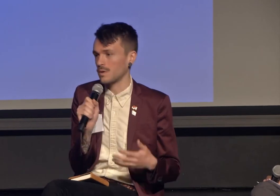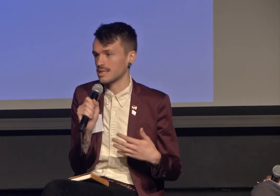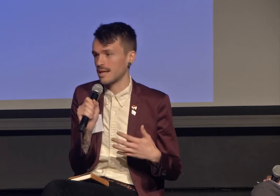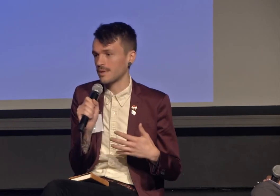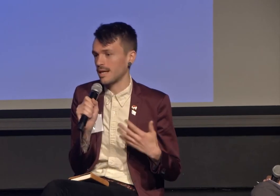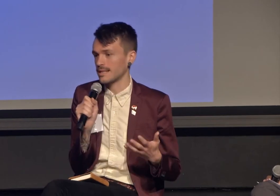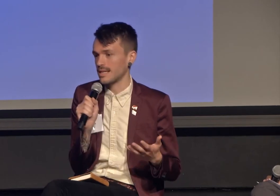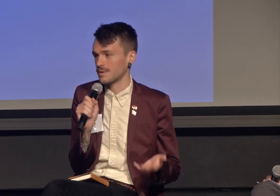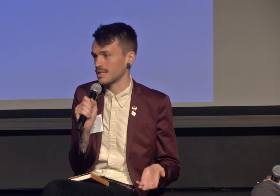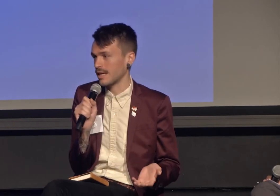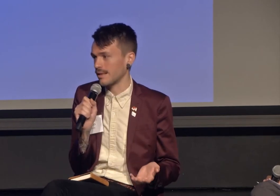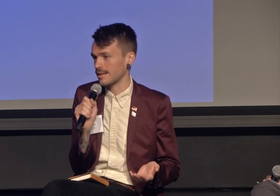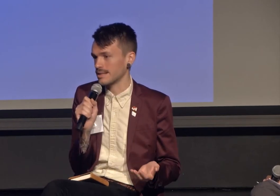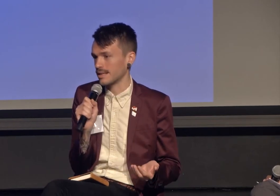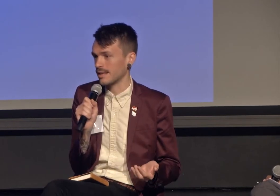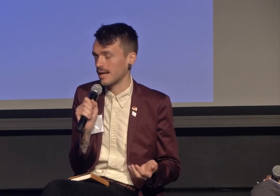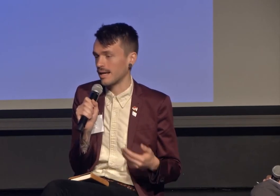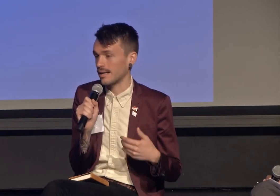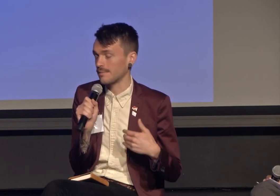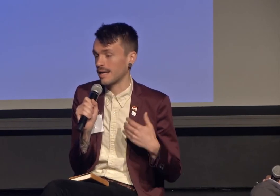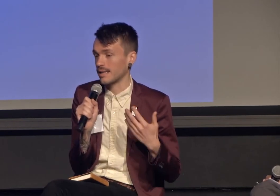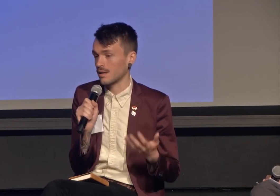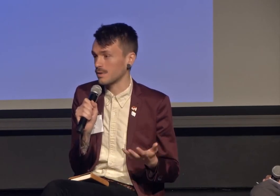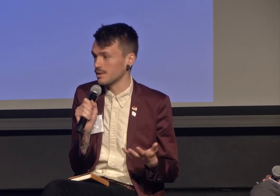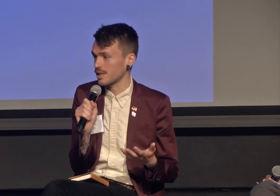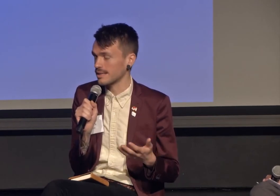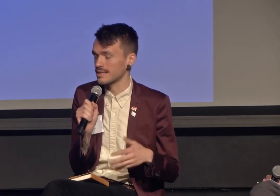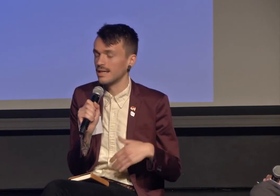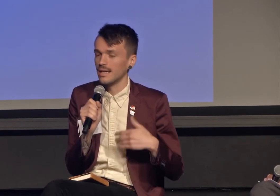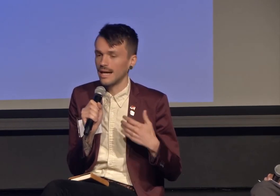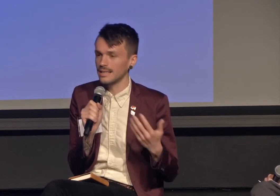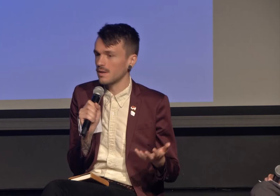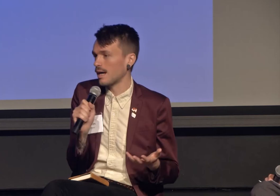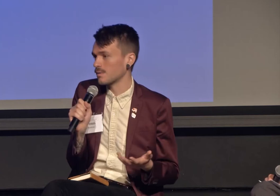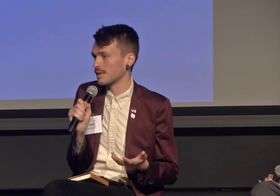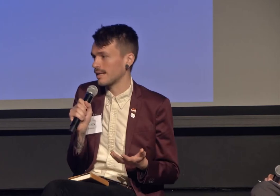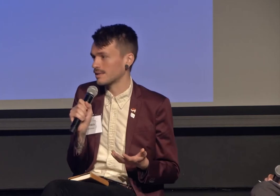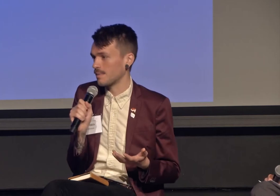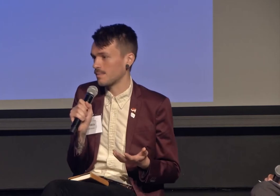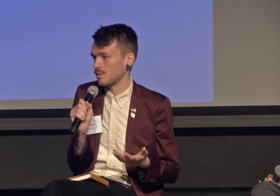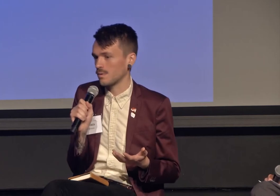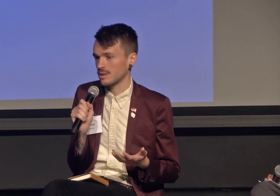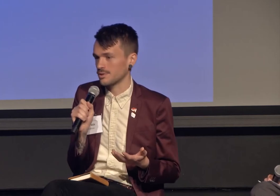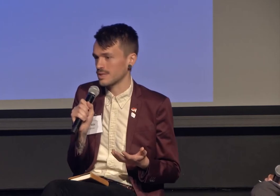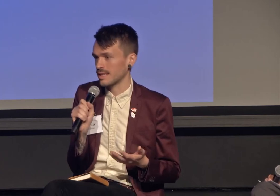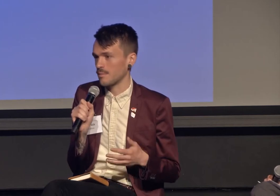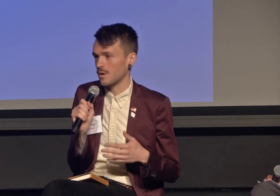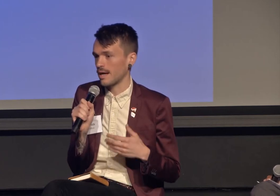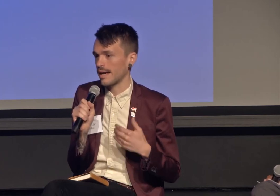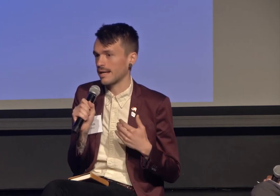once I realized I was an atheist and nonreligious, I didn't know how to relate to people that were religious anymore.